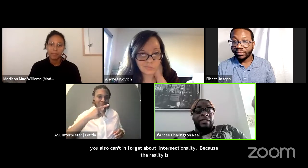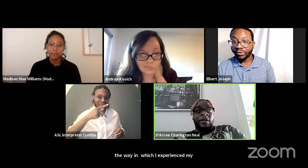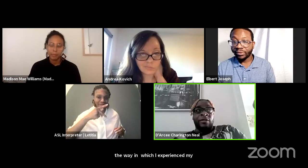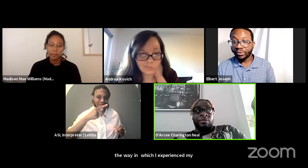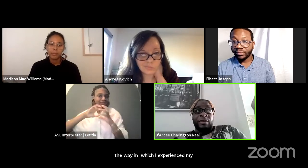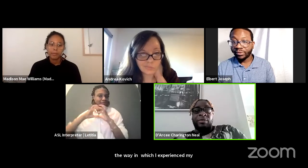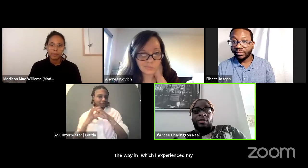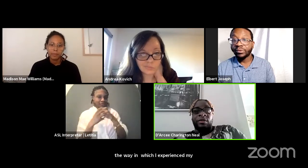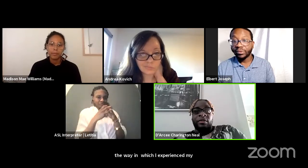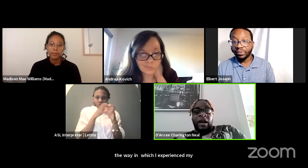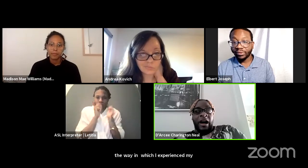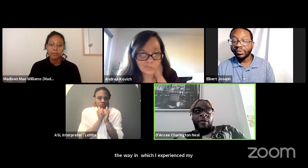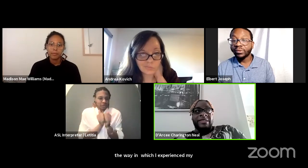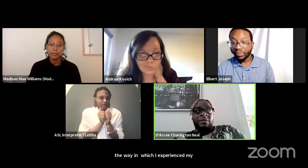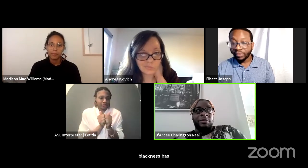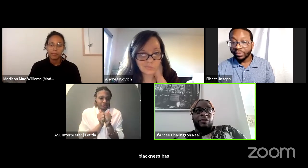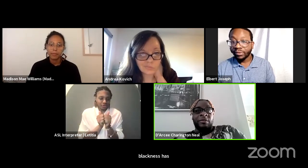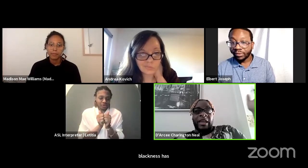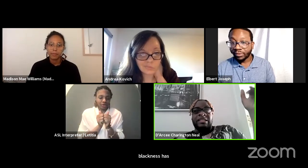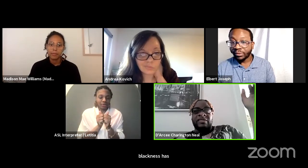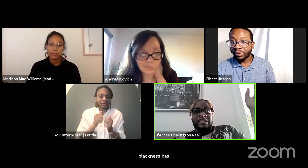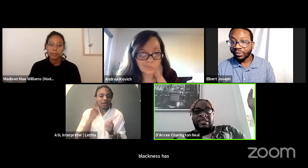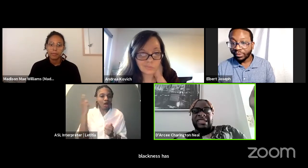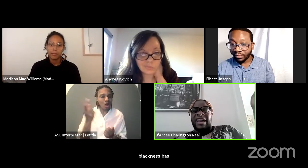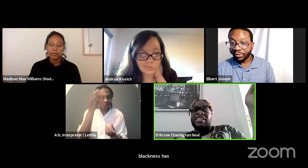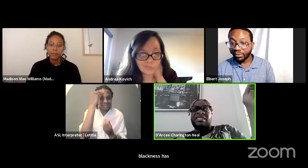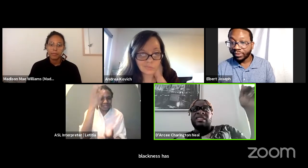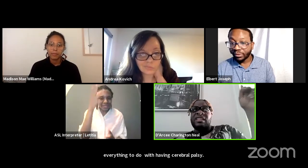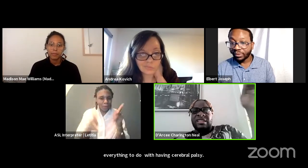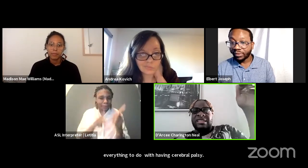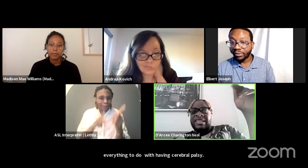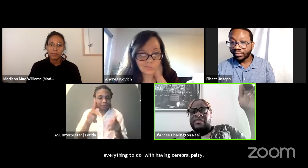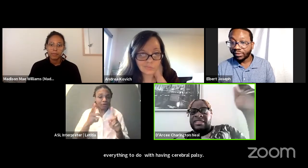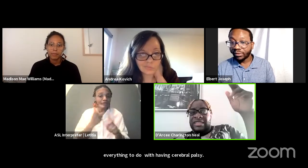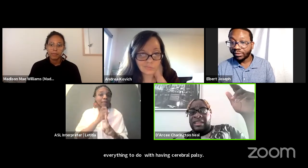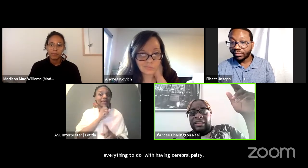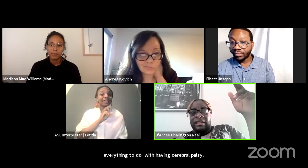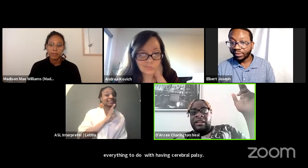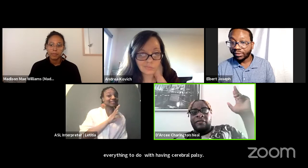you know people I always tell people from the age of seven to 17